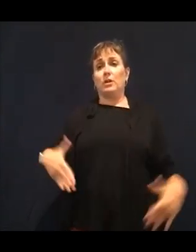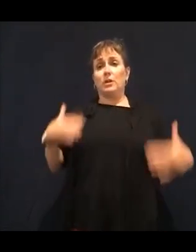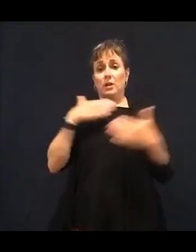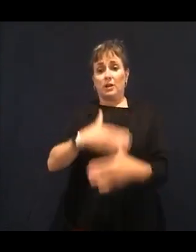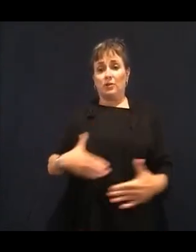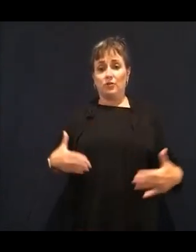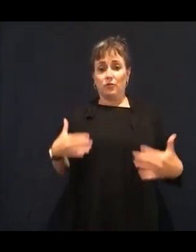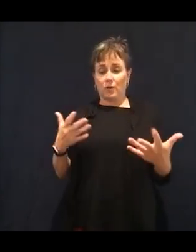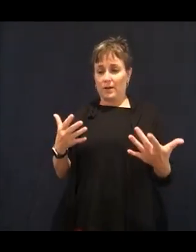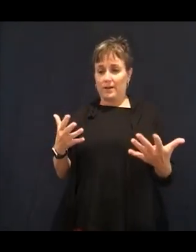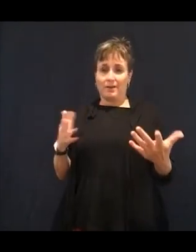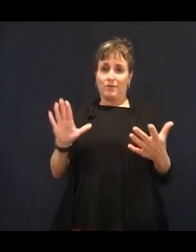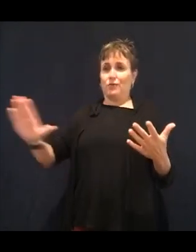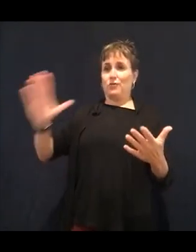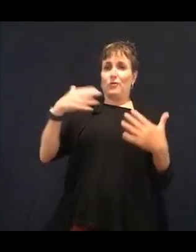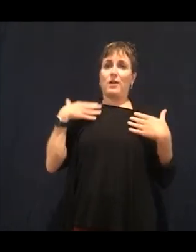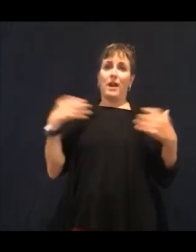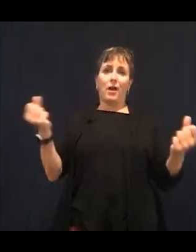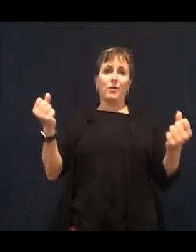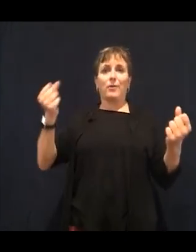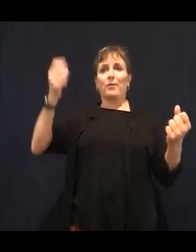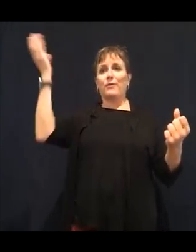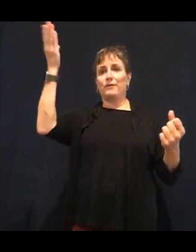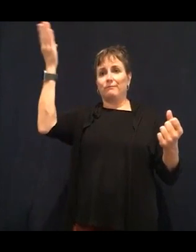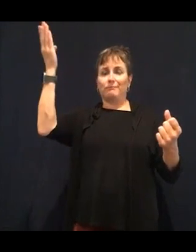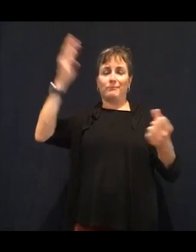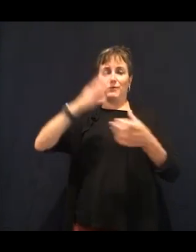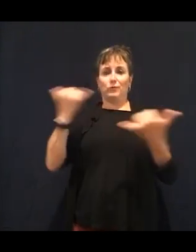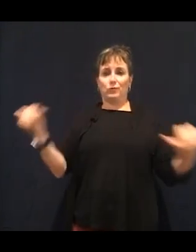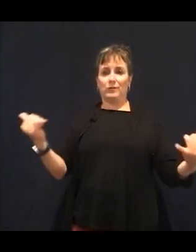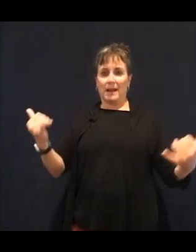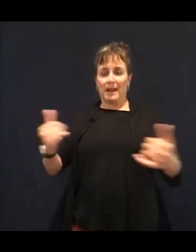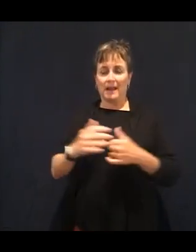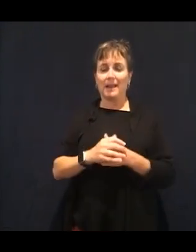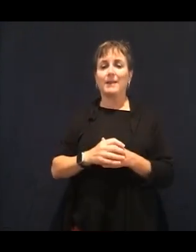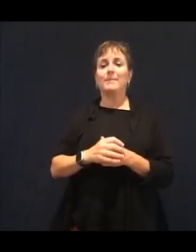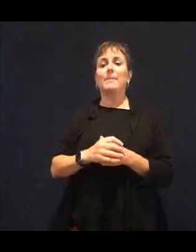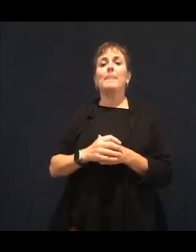and maybe just a new way to look at food and and how we feed